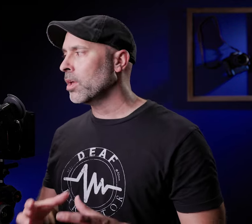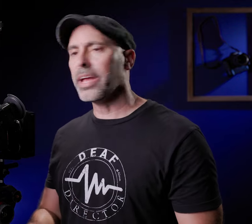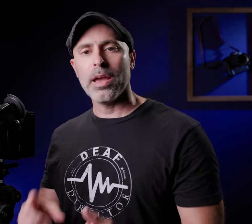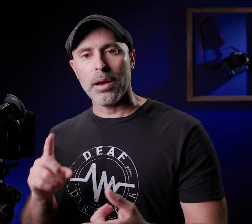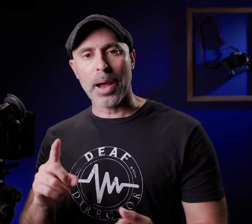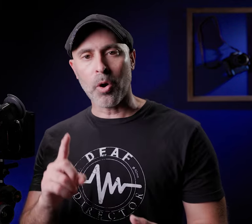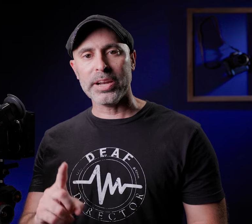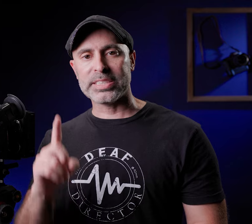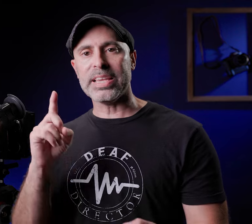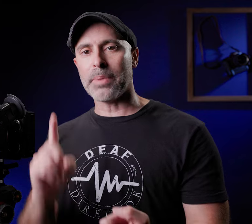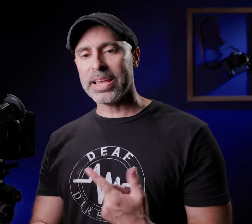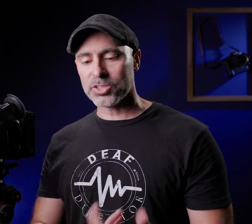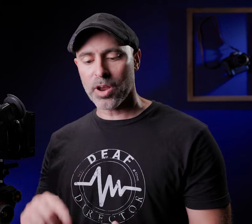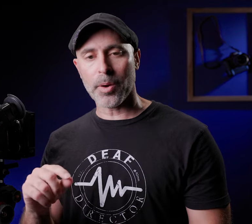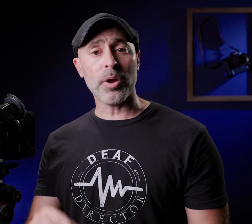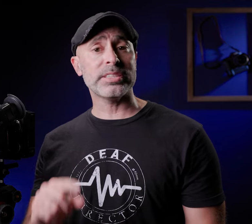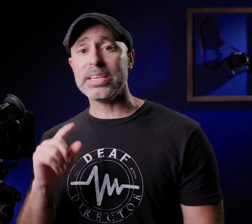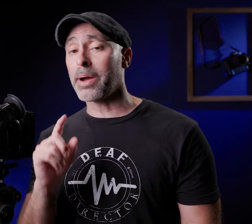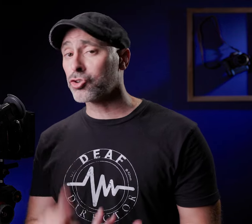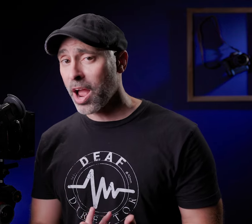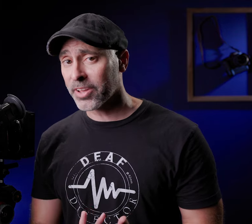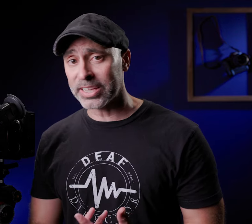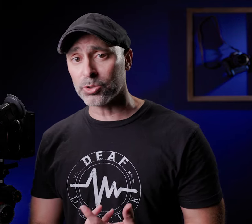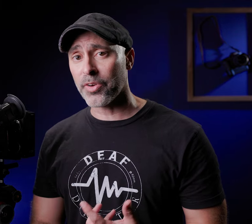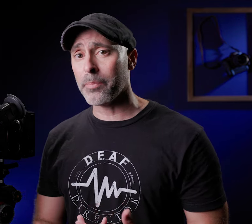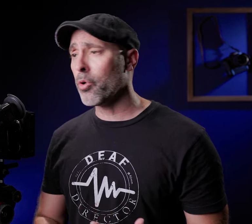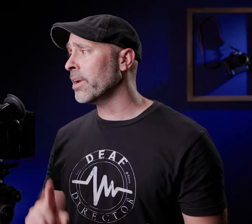like I wanted to see my histogram I wanted to see my traffic lights which are very important